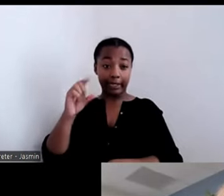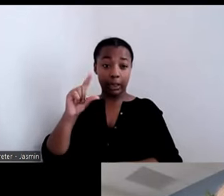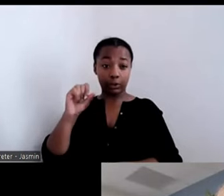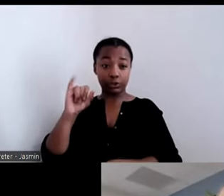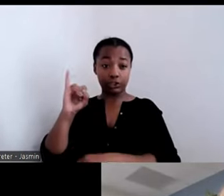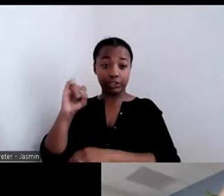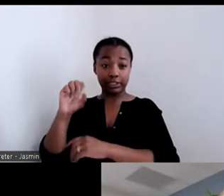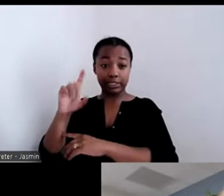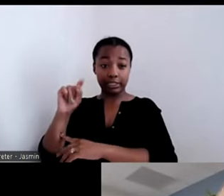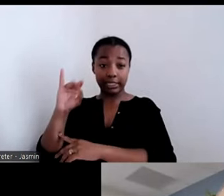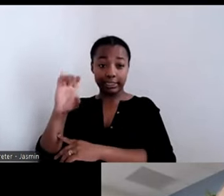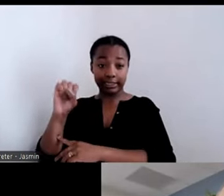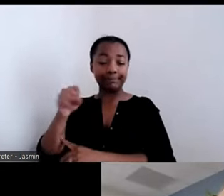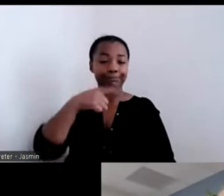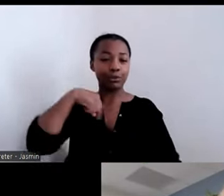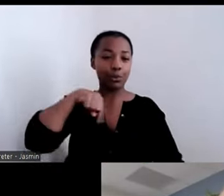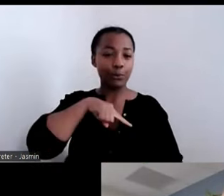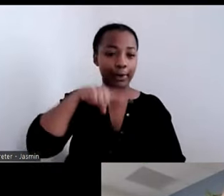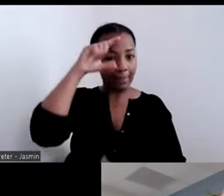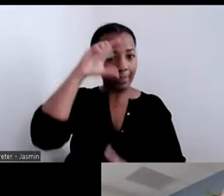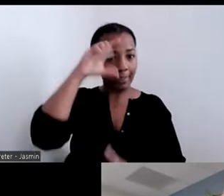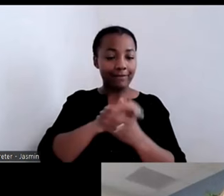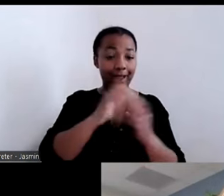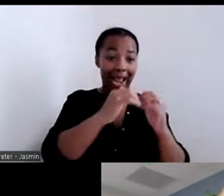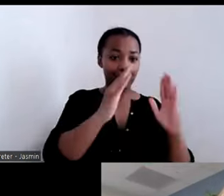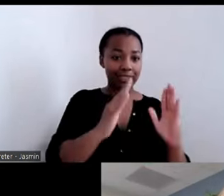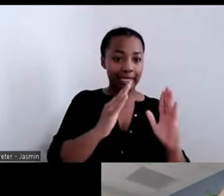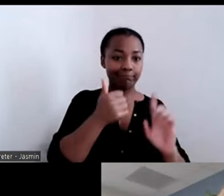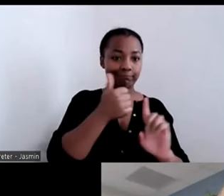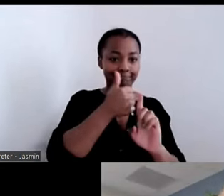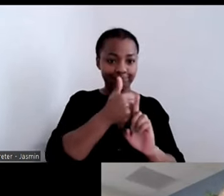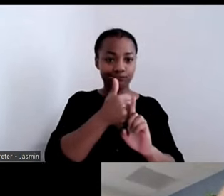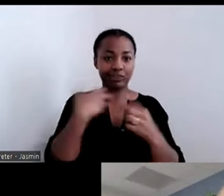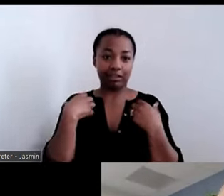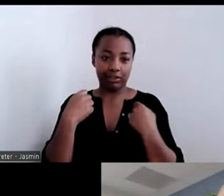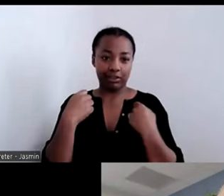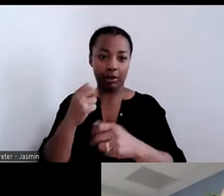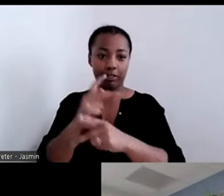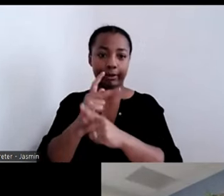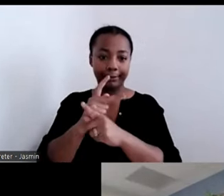When you think about the coupling of housing and healthcare, we naively at the